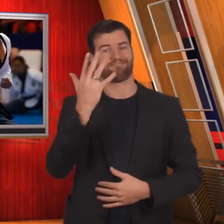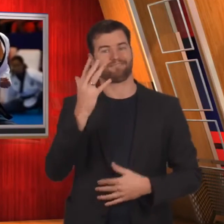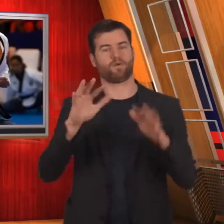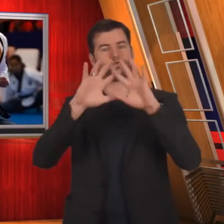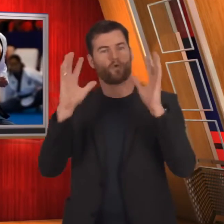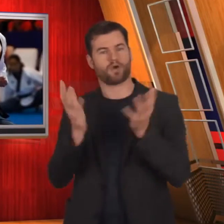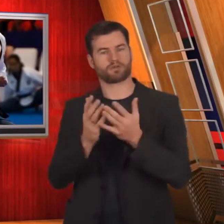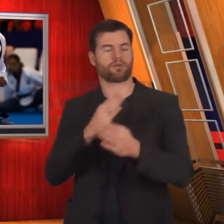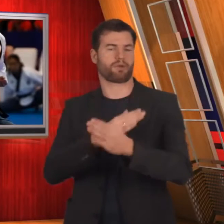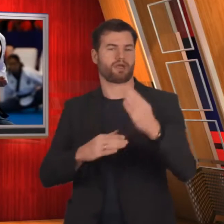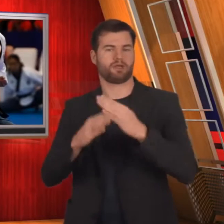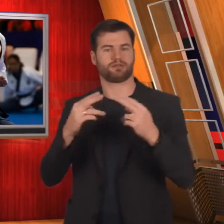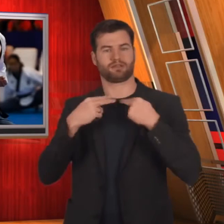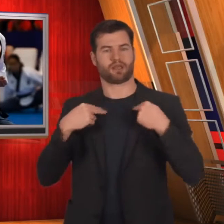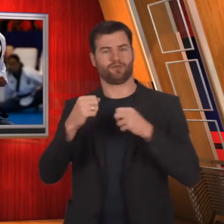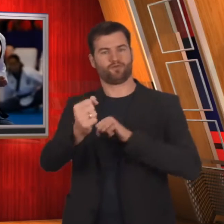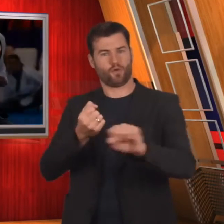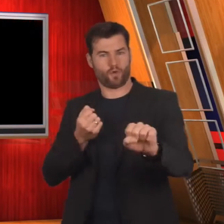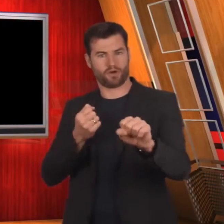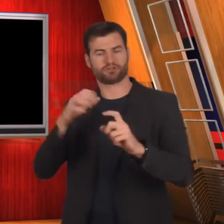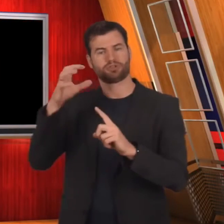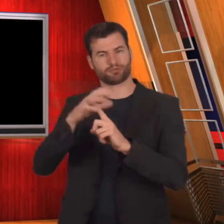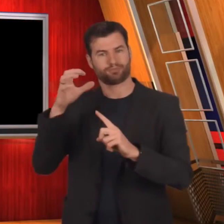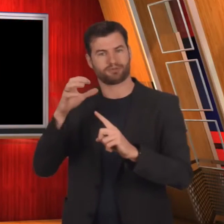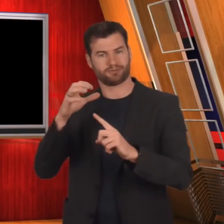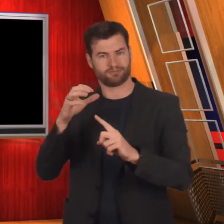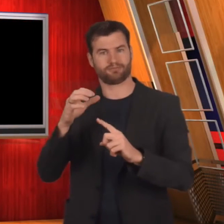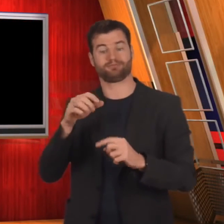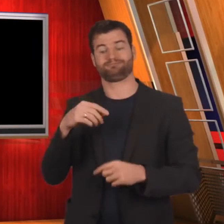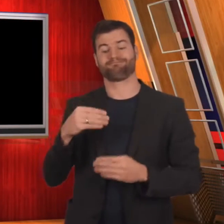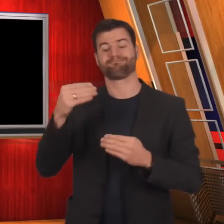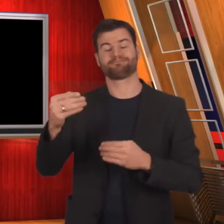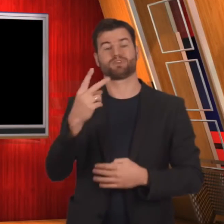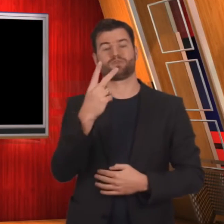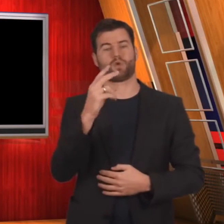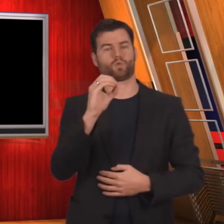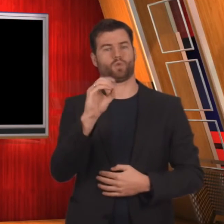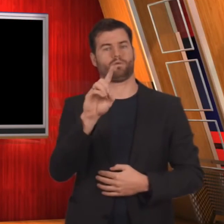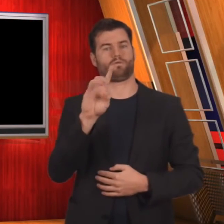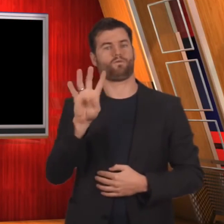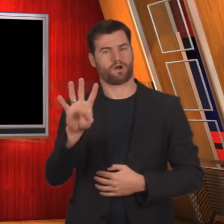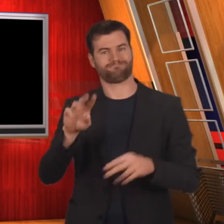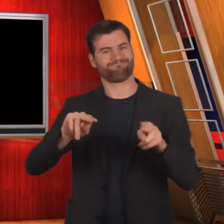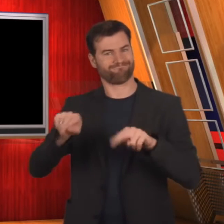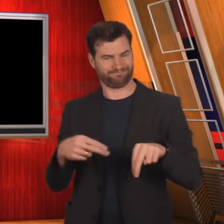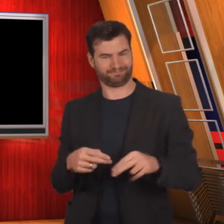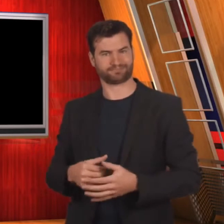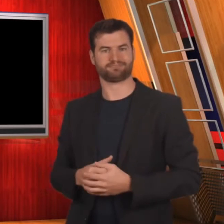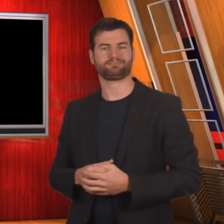Para-Taekwondo Championships in 2014.